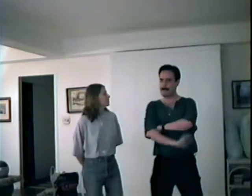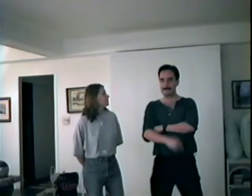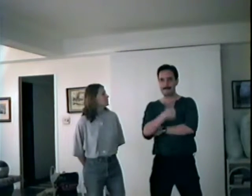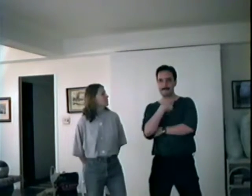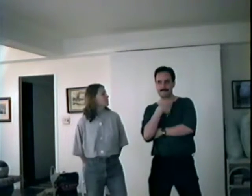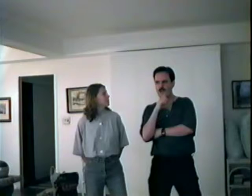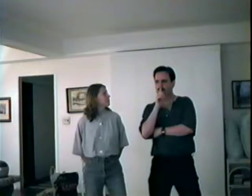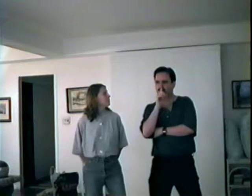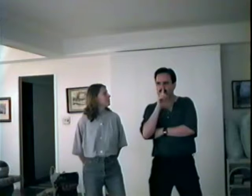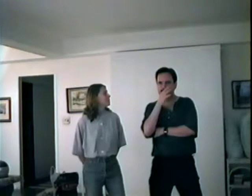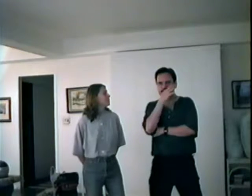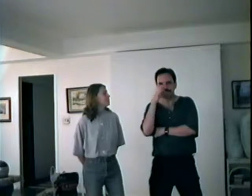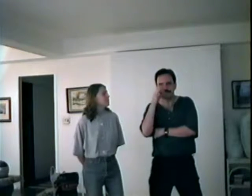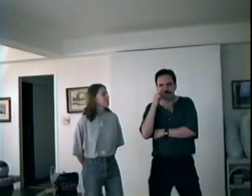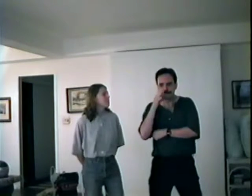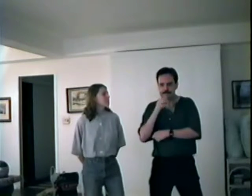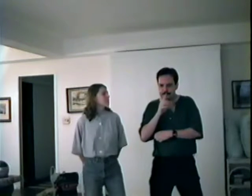How can I hide it,